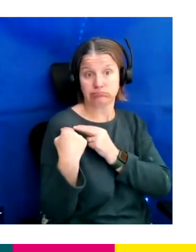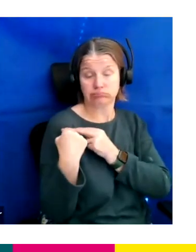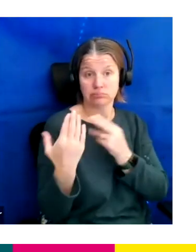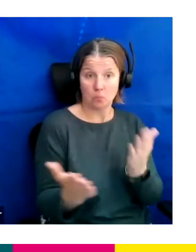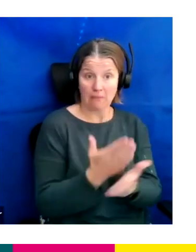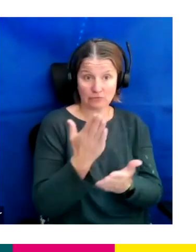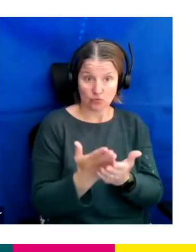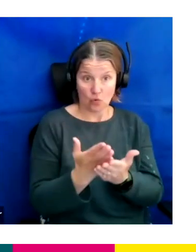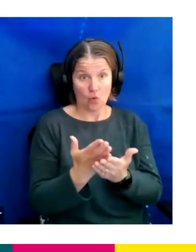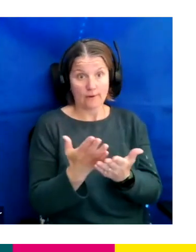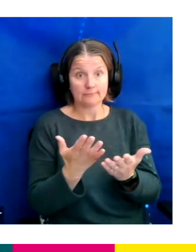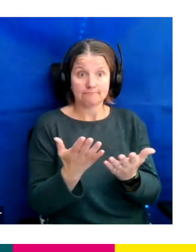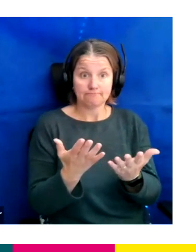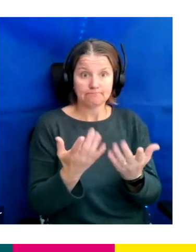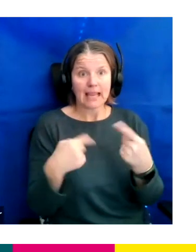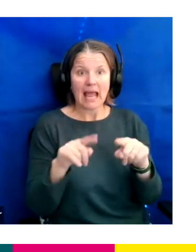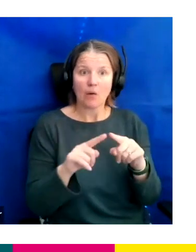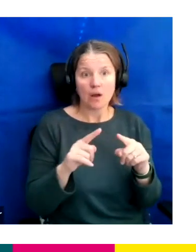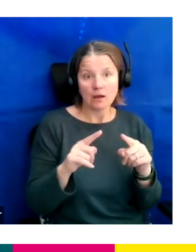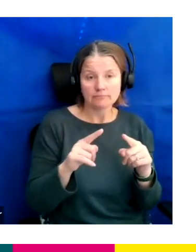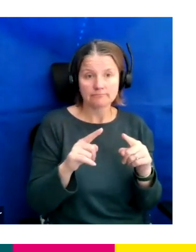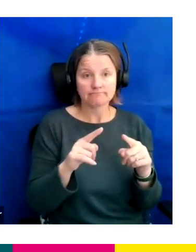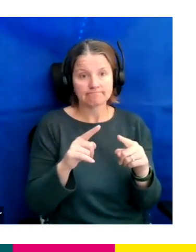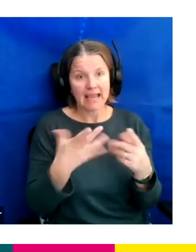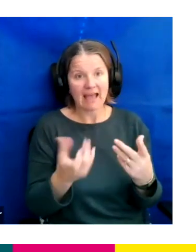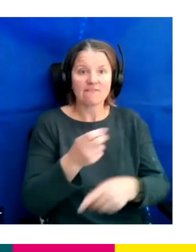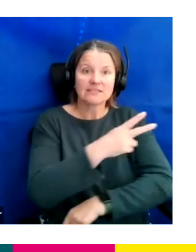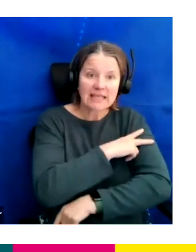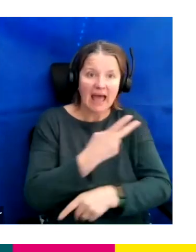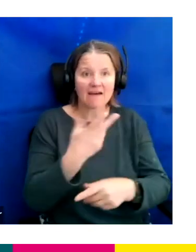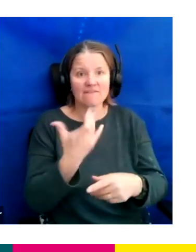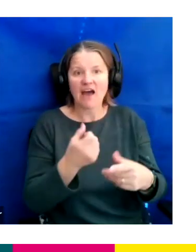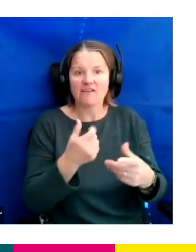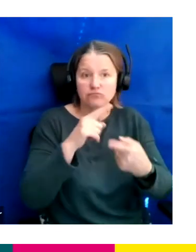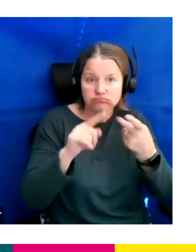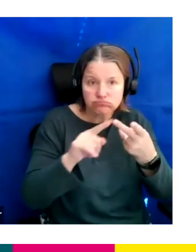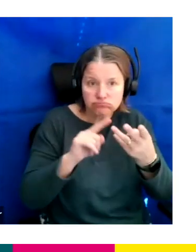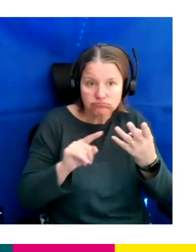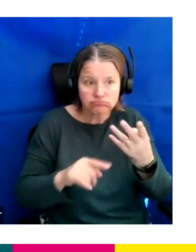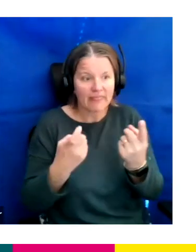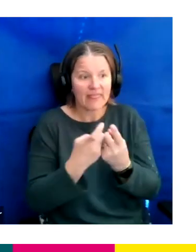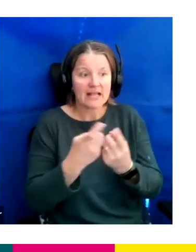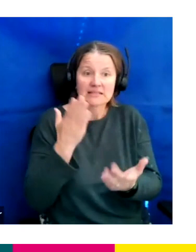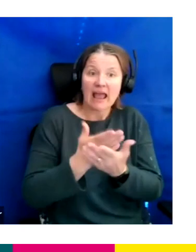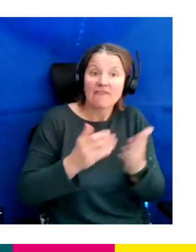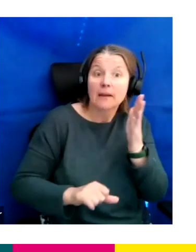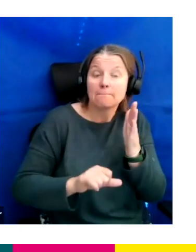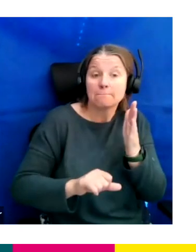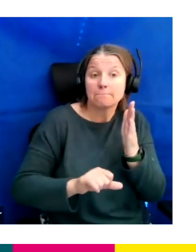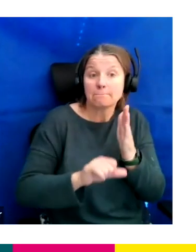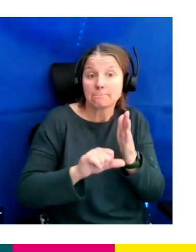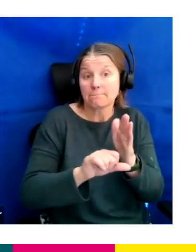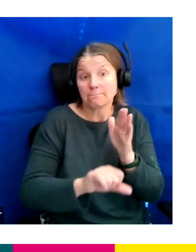are crewed up, staffed up and have the very best talent and the most diverse teams that